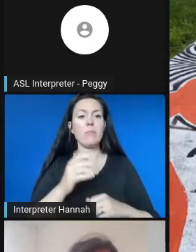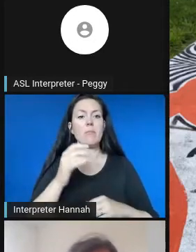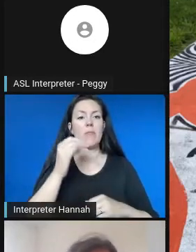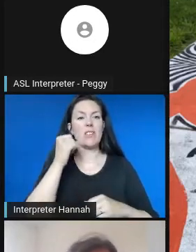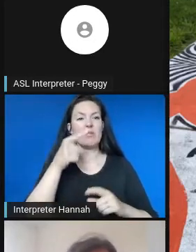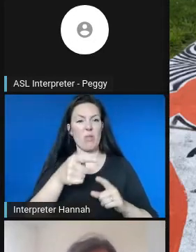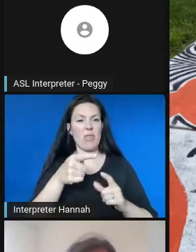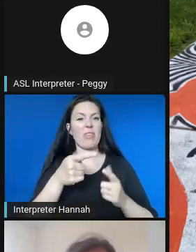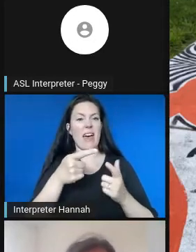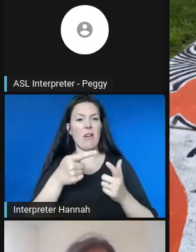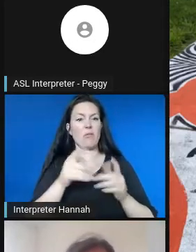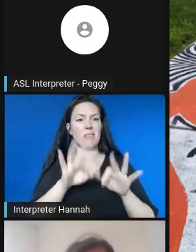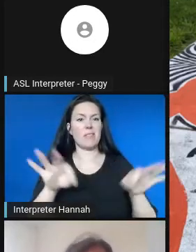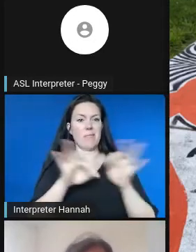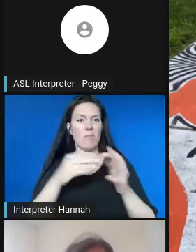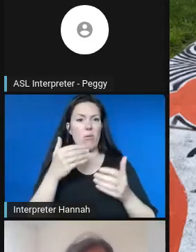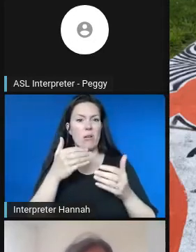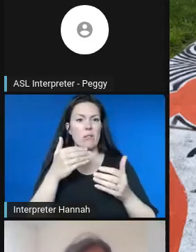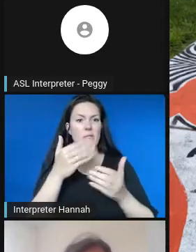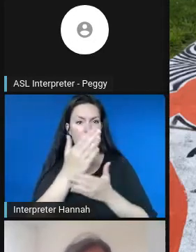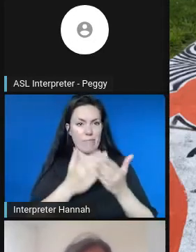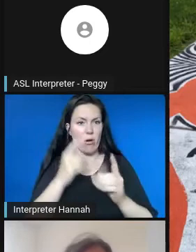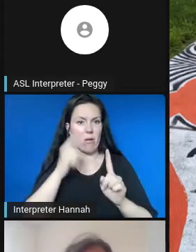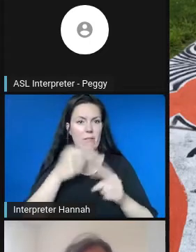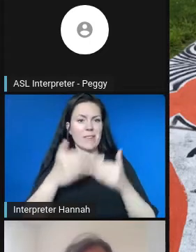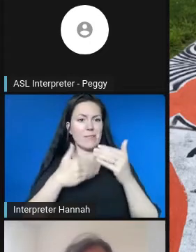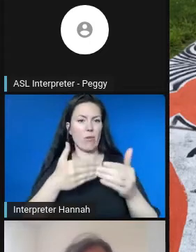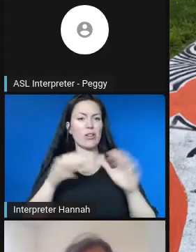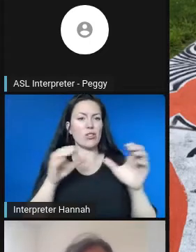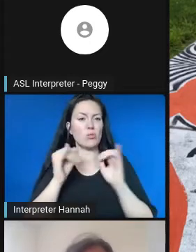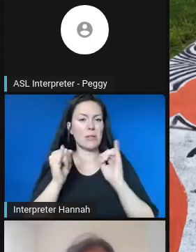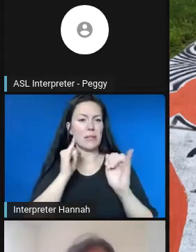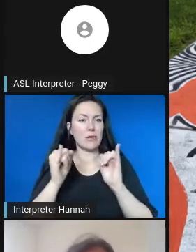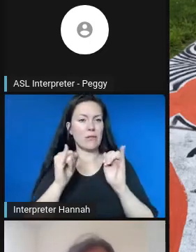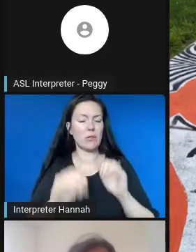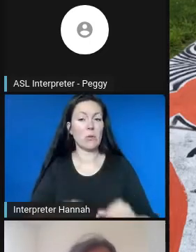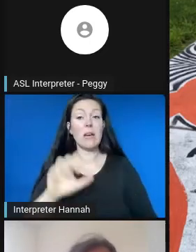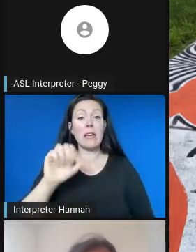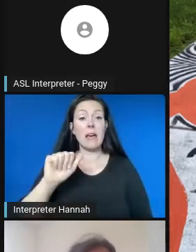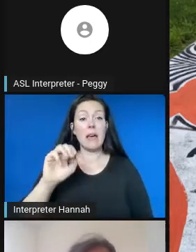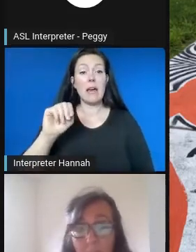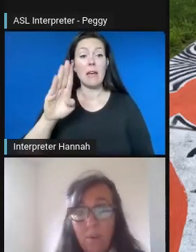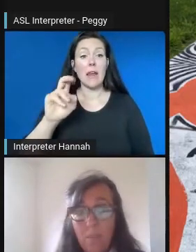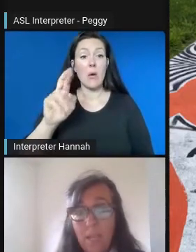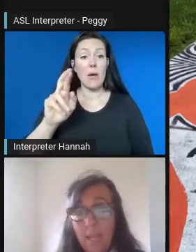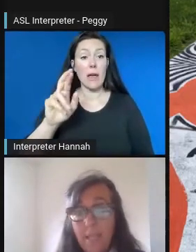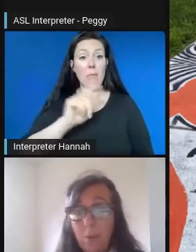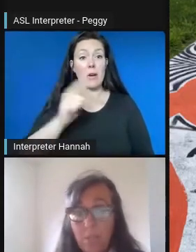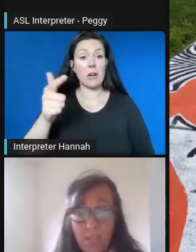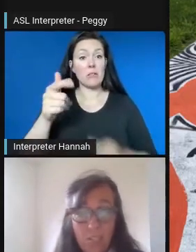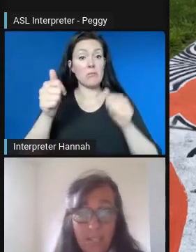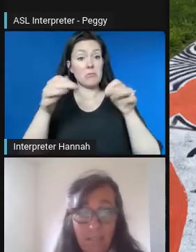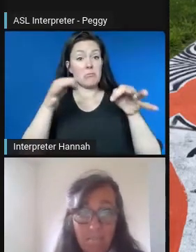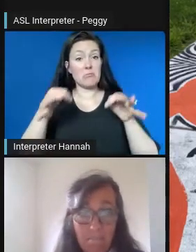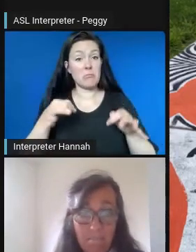part of the process, and I'll shoot it over to Amber to talk about what it was like as a host agency.